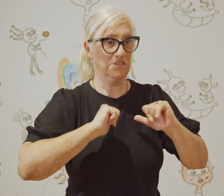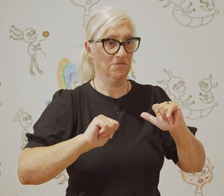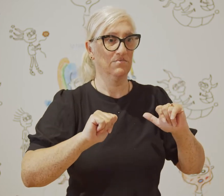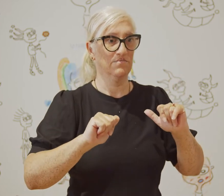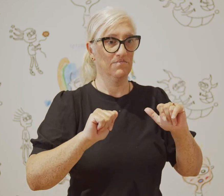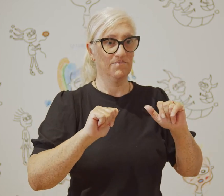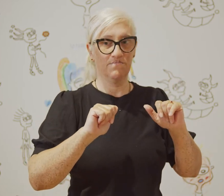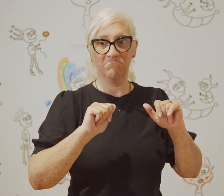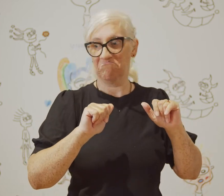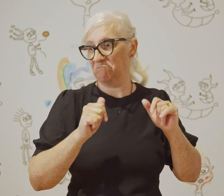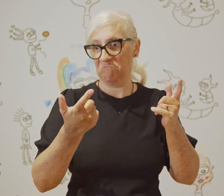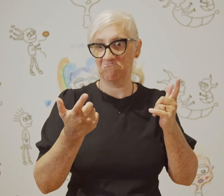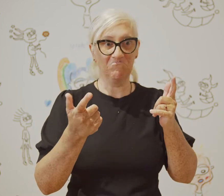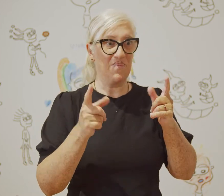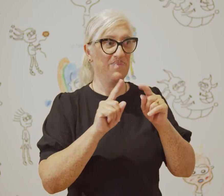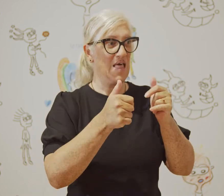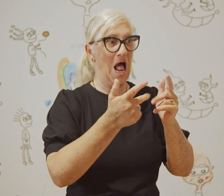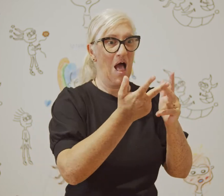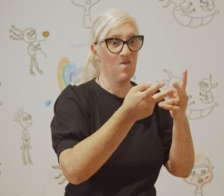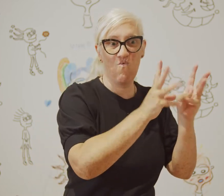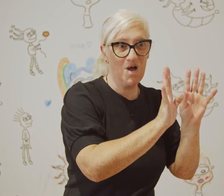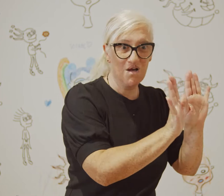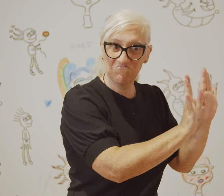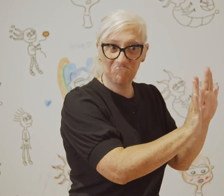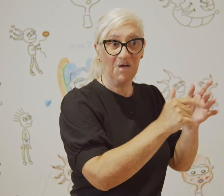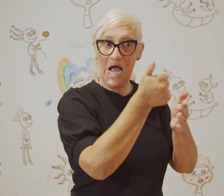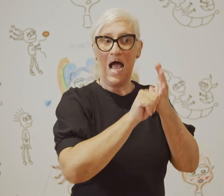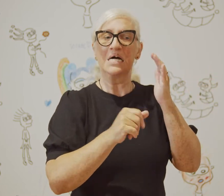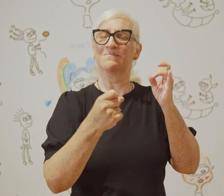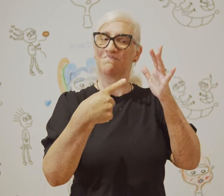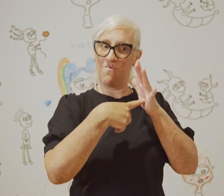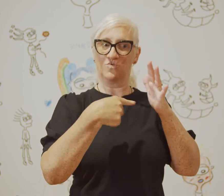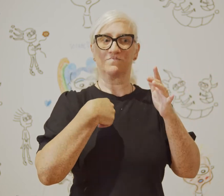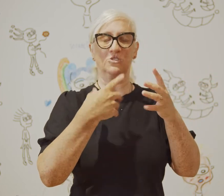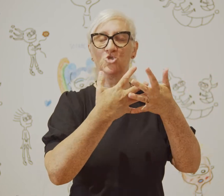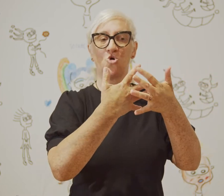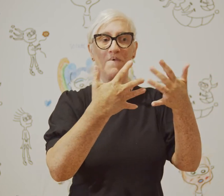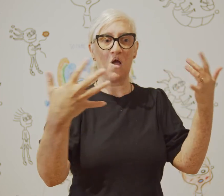I find this much more satisfying and important than other forms of expression.